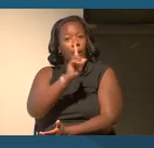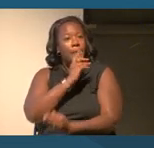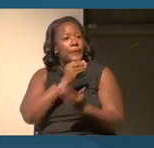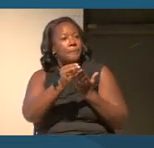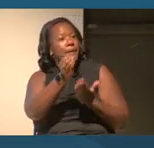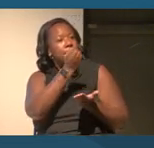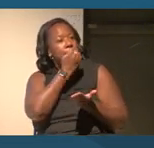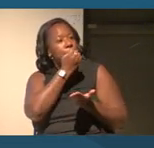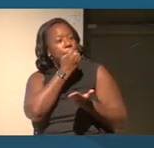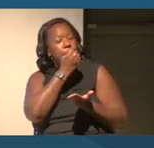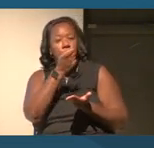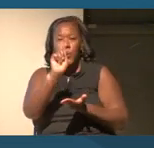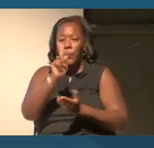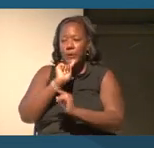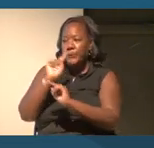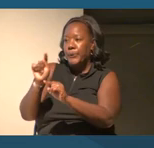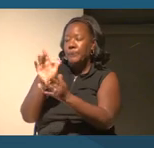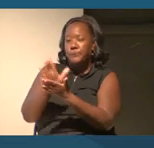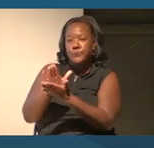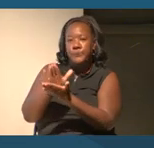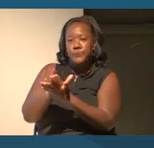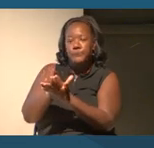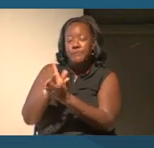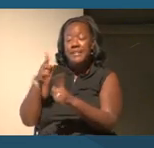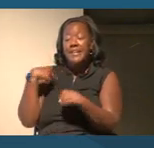you could go to school.